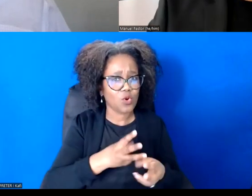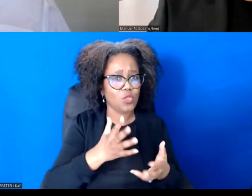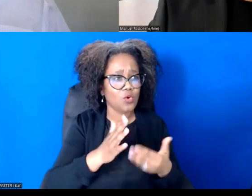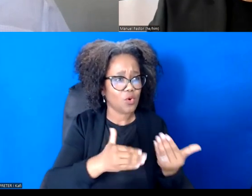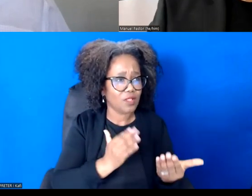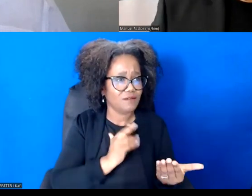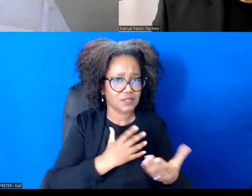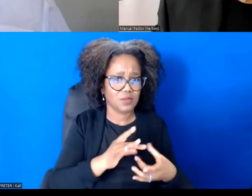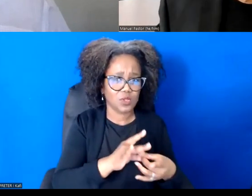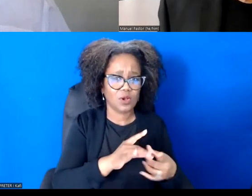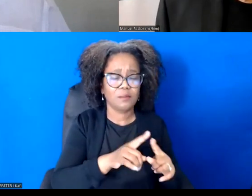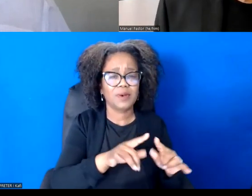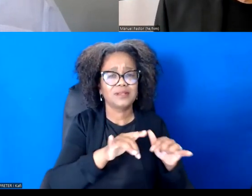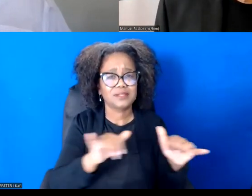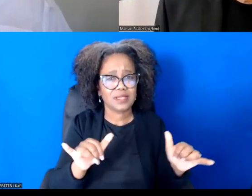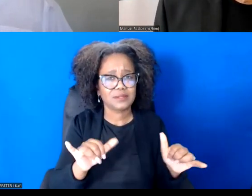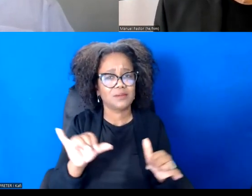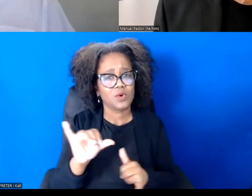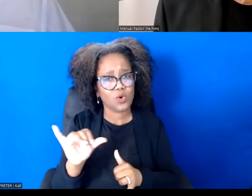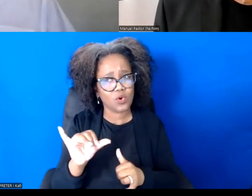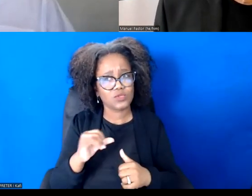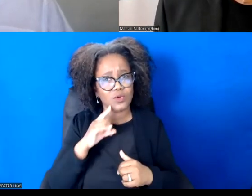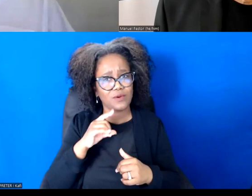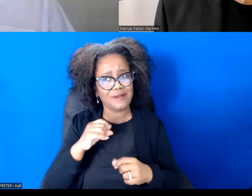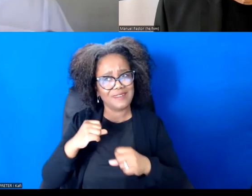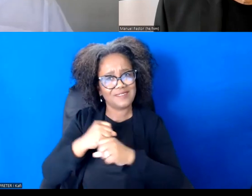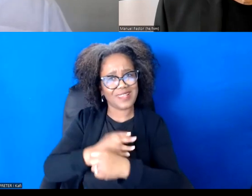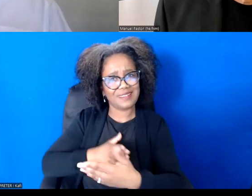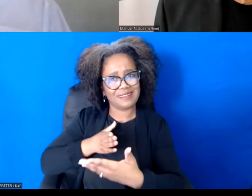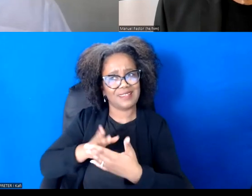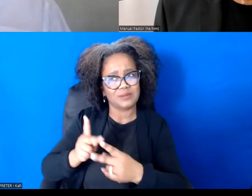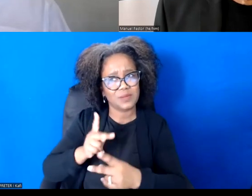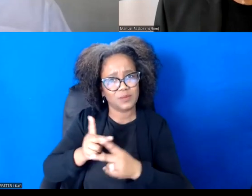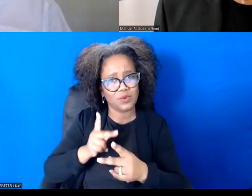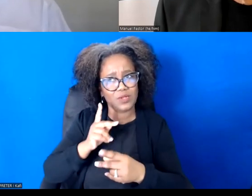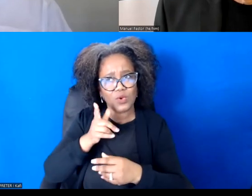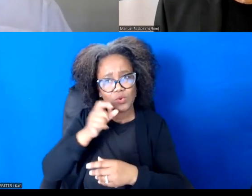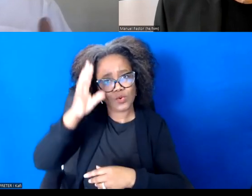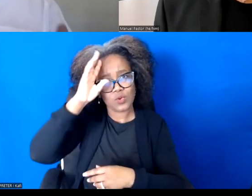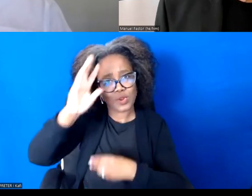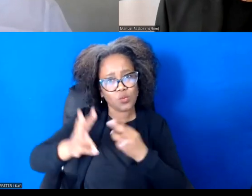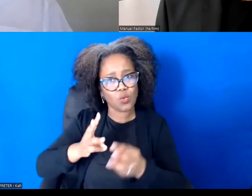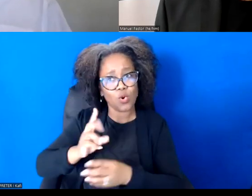I think sometimes people get that and sometimes do we forget it in terms of broad strokes, but it's the elites versus not in these.